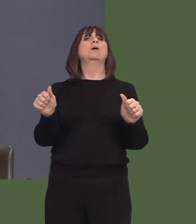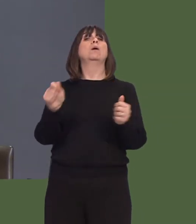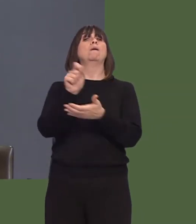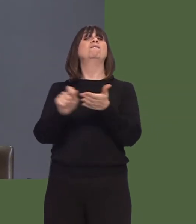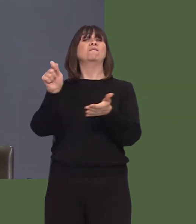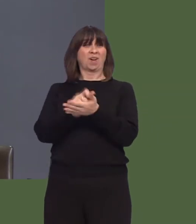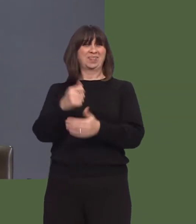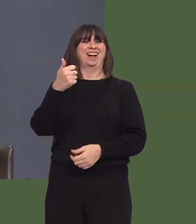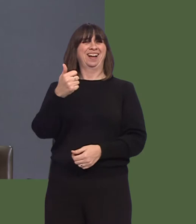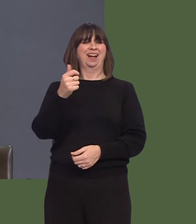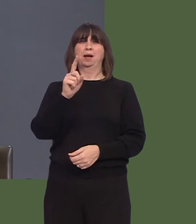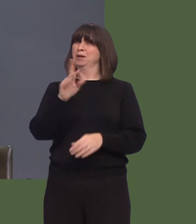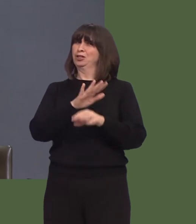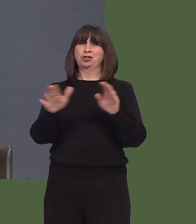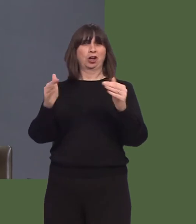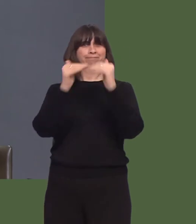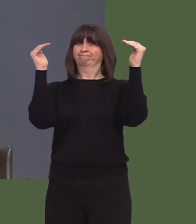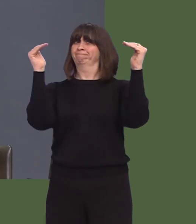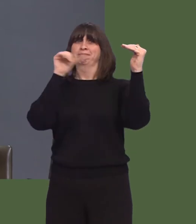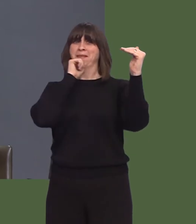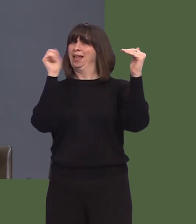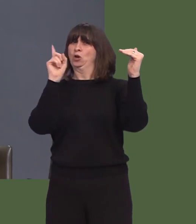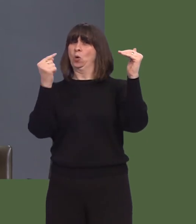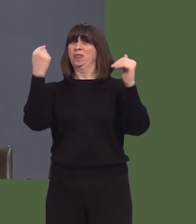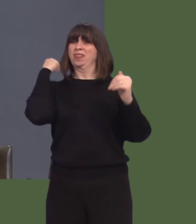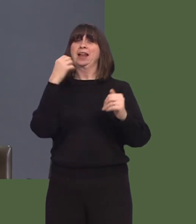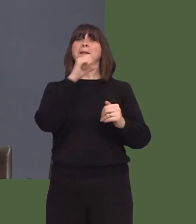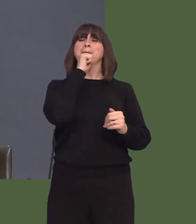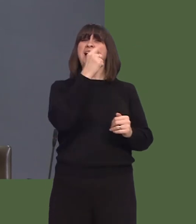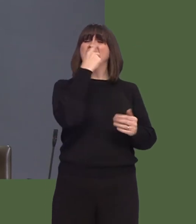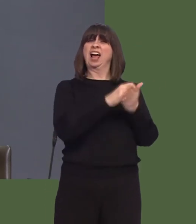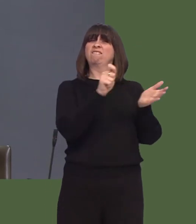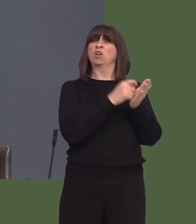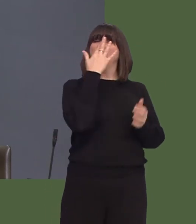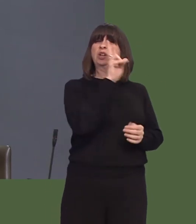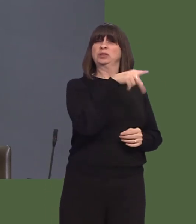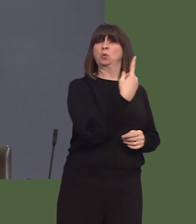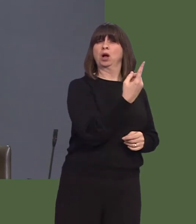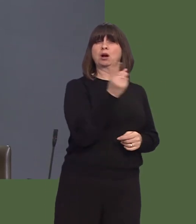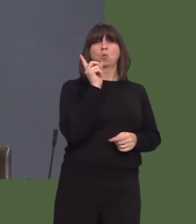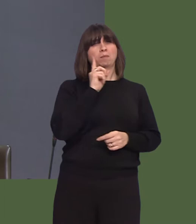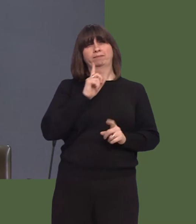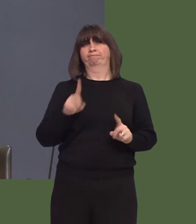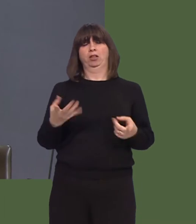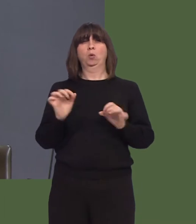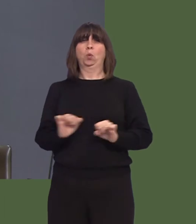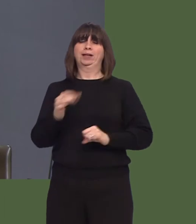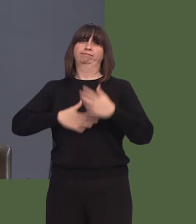Roedd dynion 21 oed yn cael pleidleisio, ond roedd yn rhaid i fenywod fod yn 30 oed ac yn berchen ar eiddo.